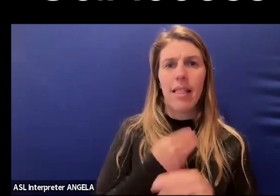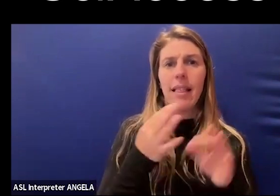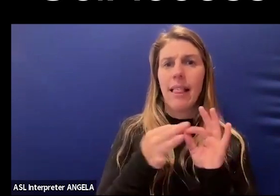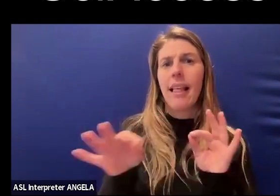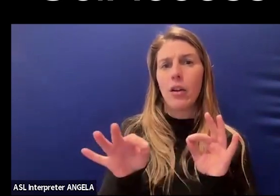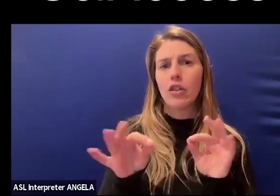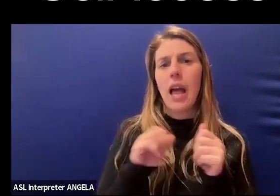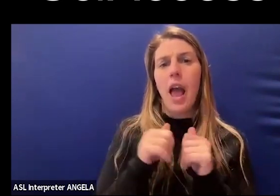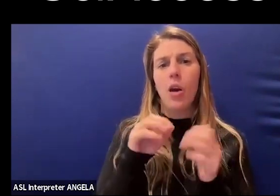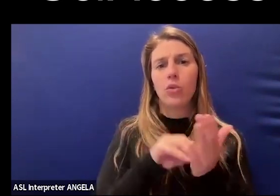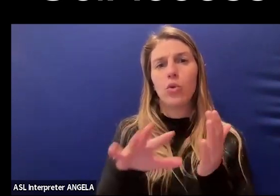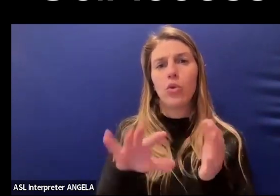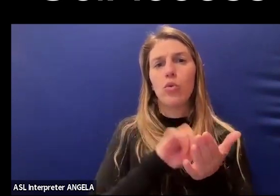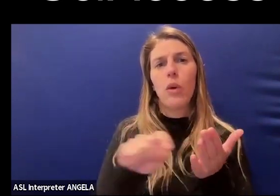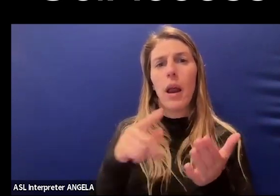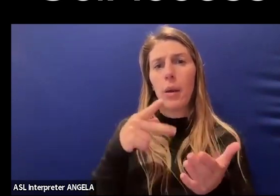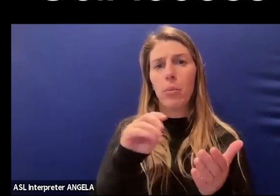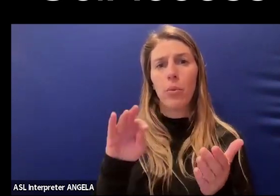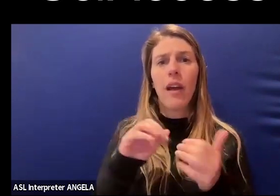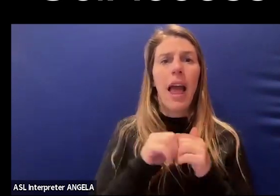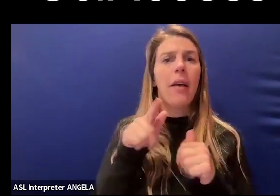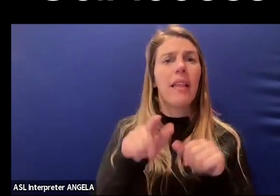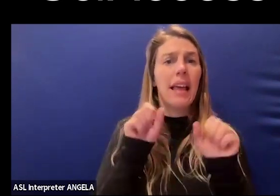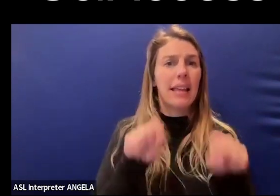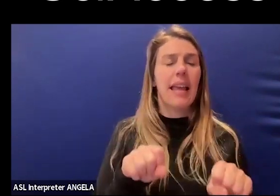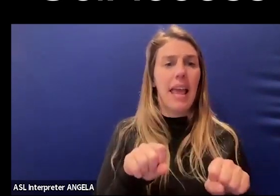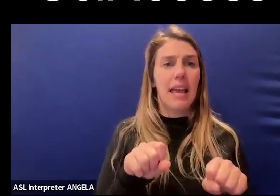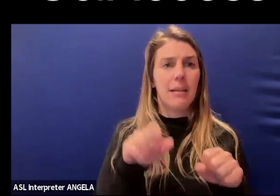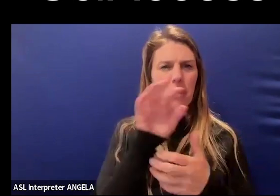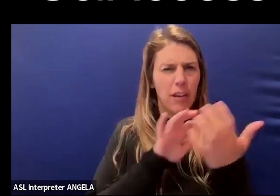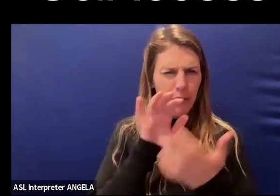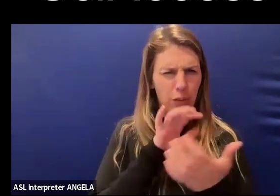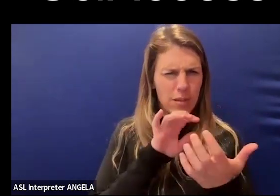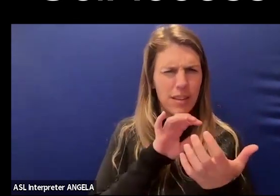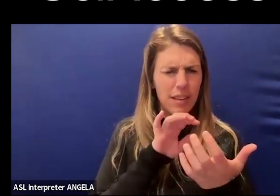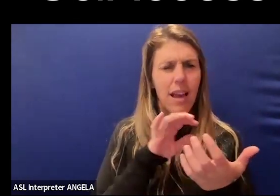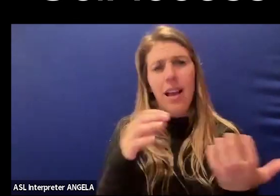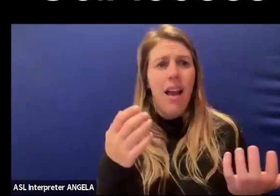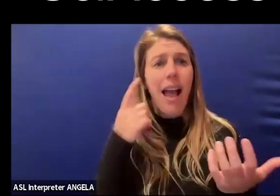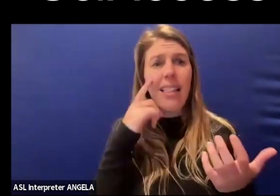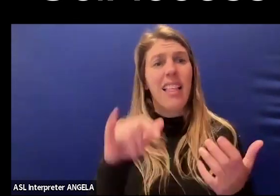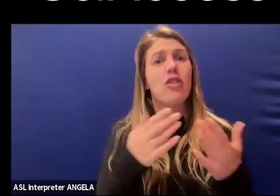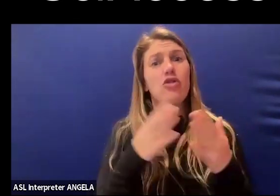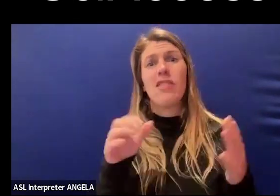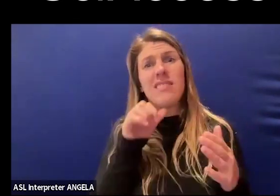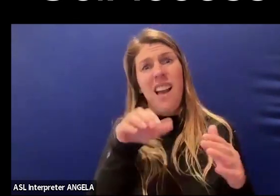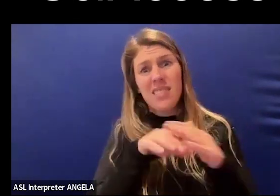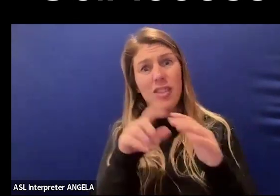in the way people write proofs and the ways that that could be confusing I think is generally inaccessible for everybody.